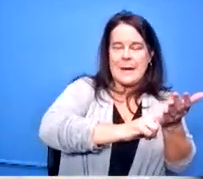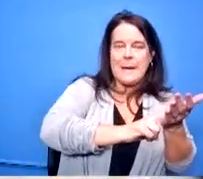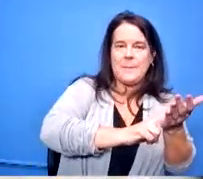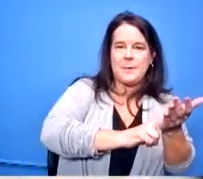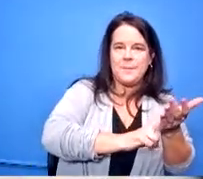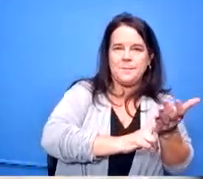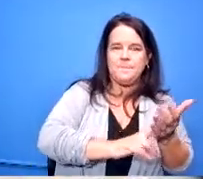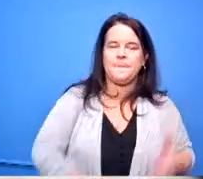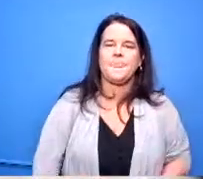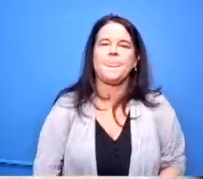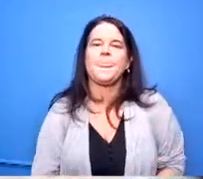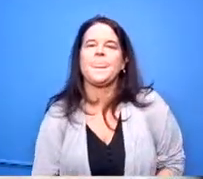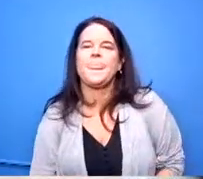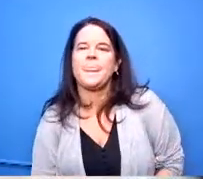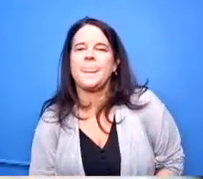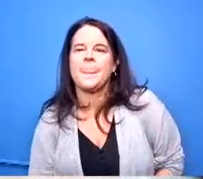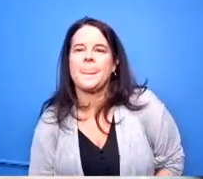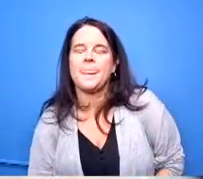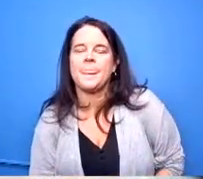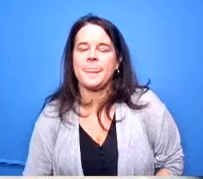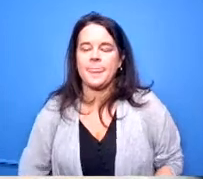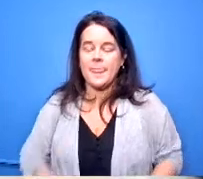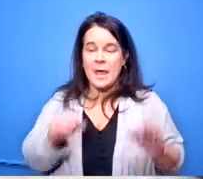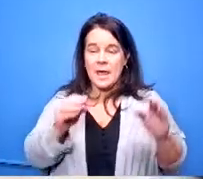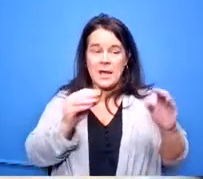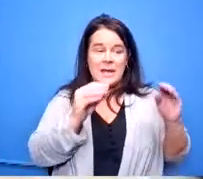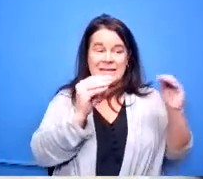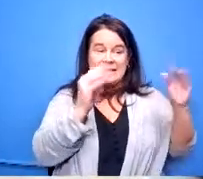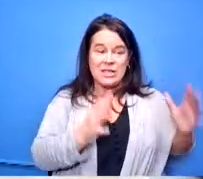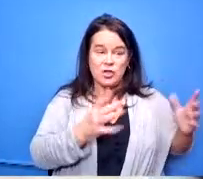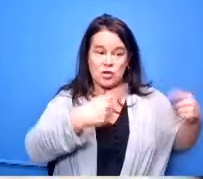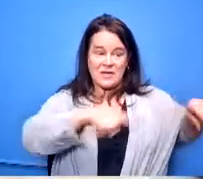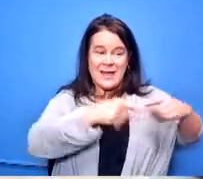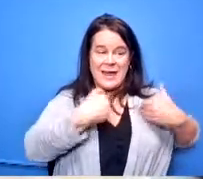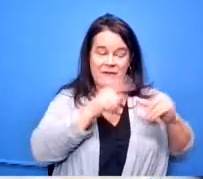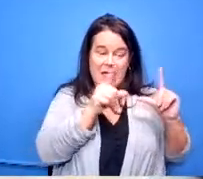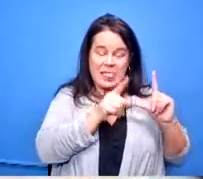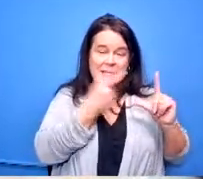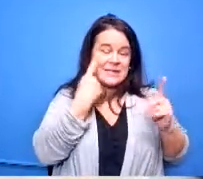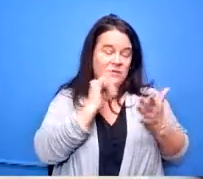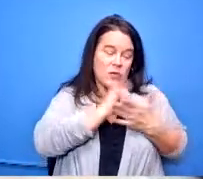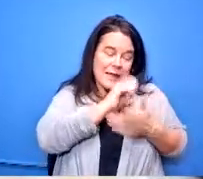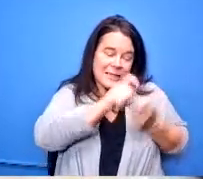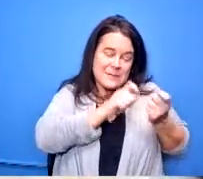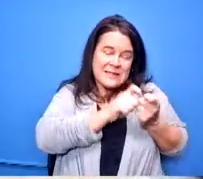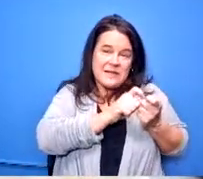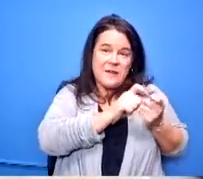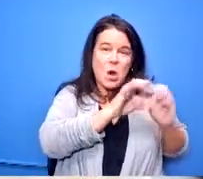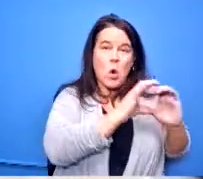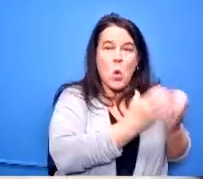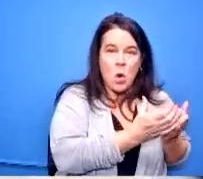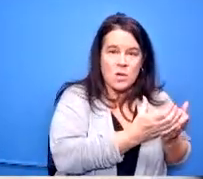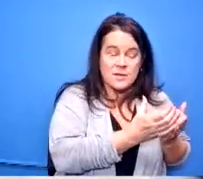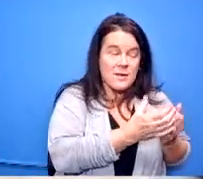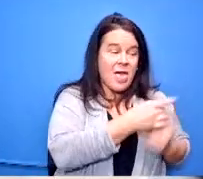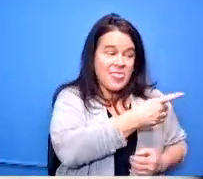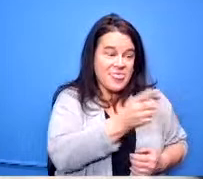teachers um who have the licensure to teach that particular course have the freedom to come to um